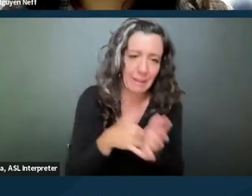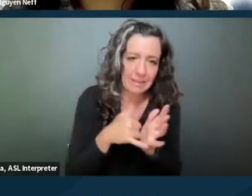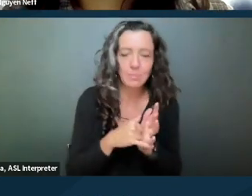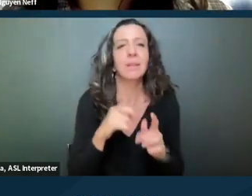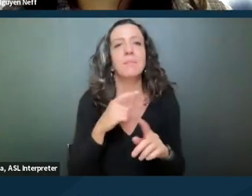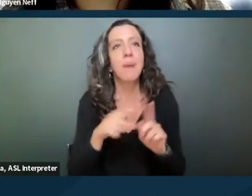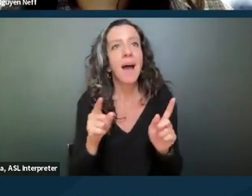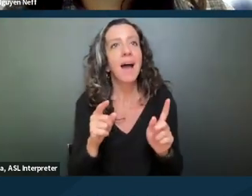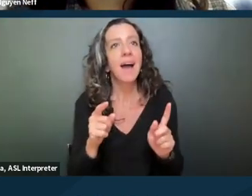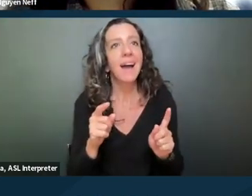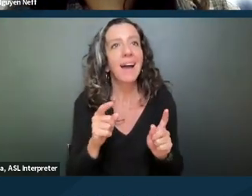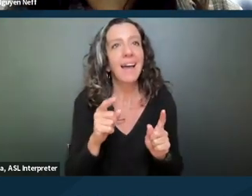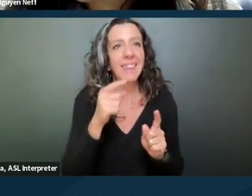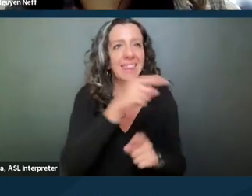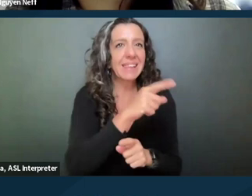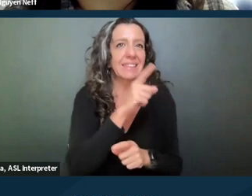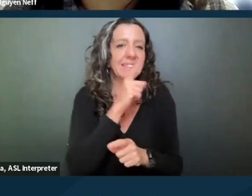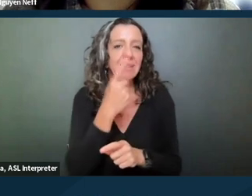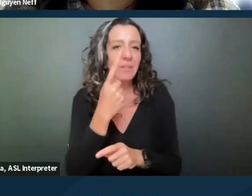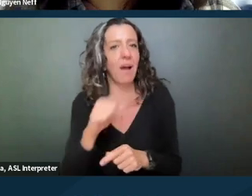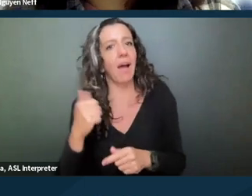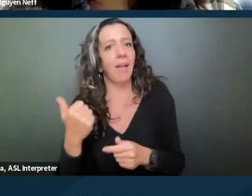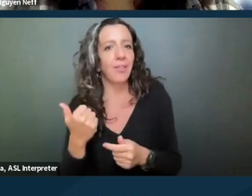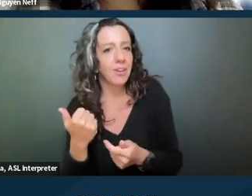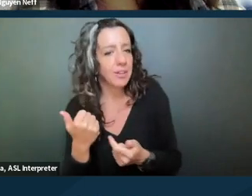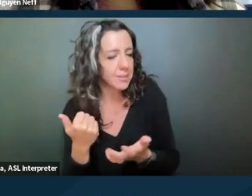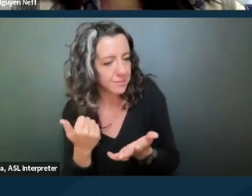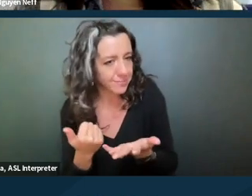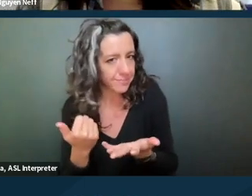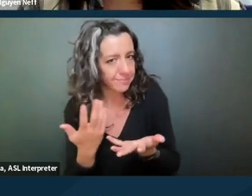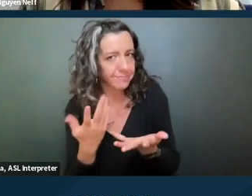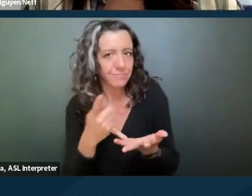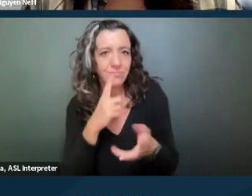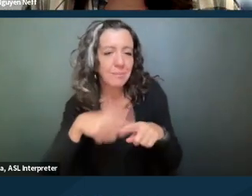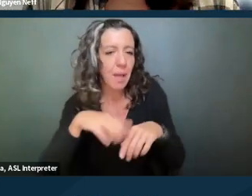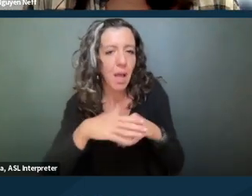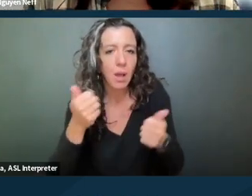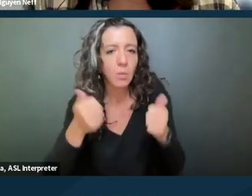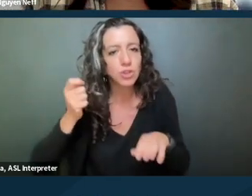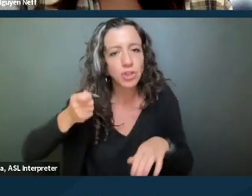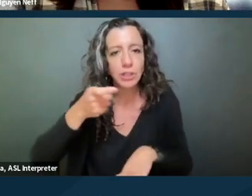And you know, I think this is kind of one of the things where, depending on what judge you're in front of, you know, a judge, some judges might think